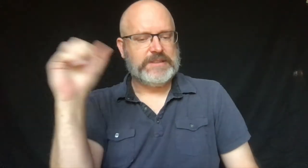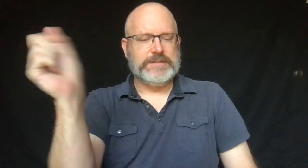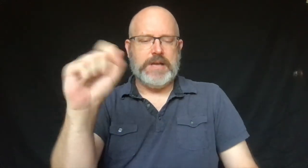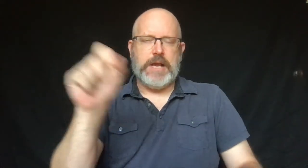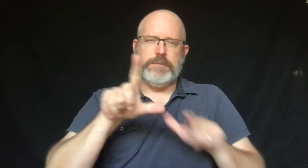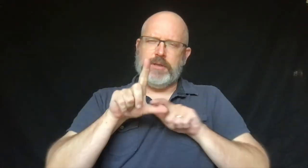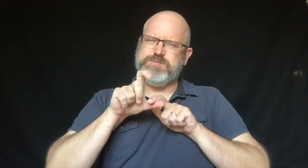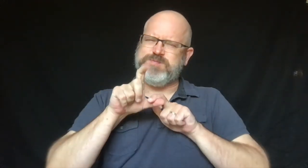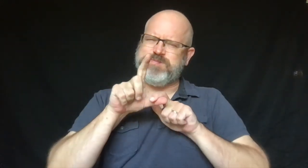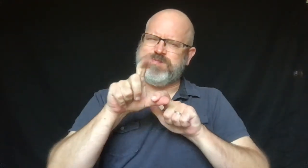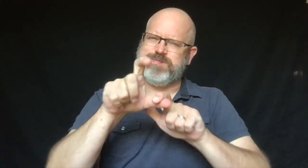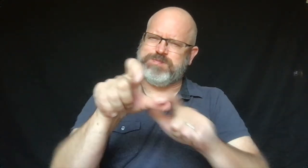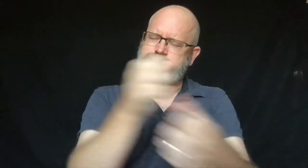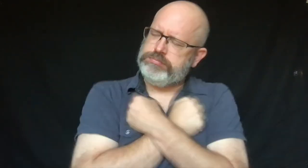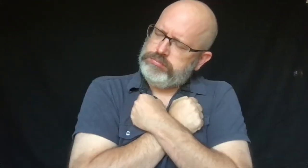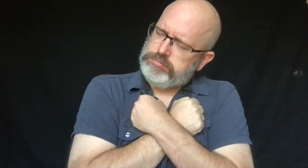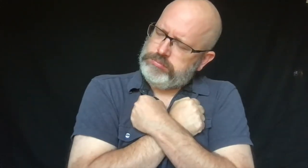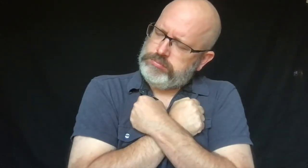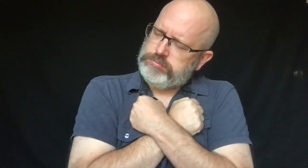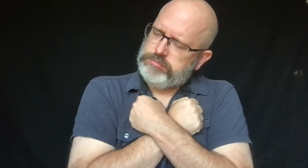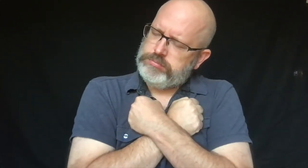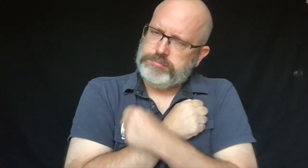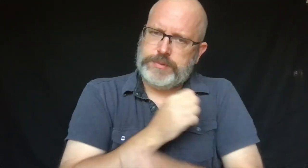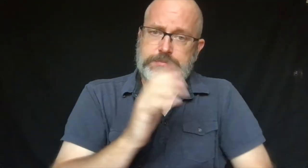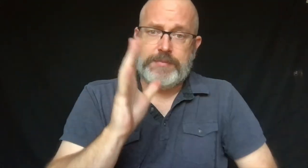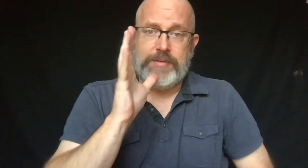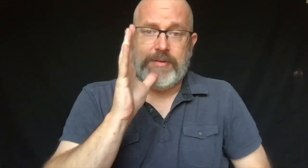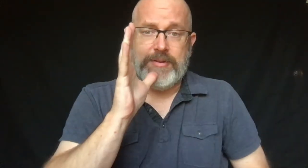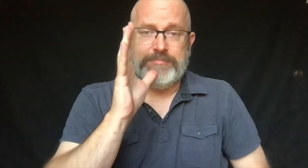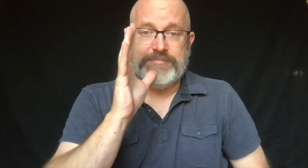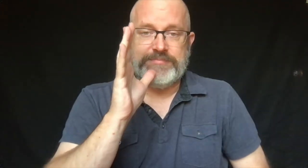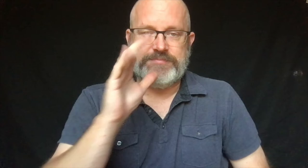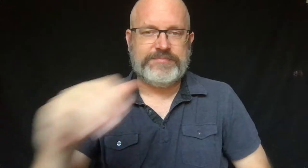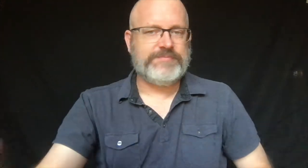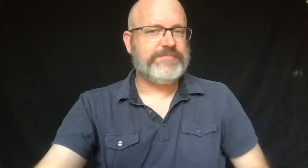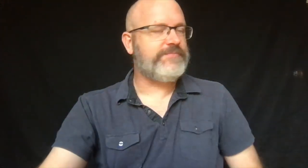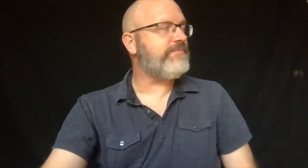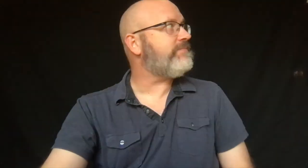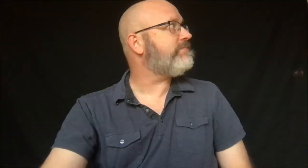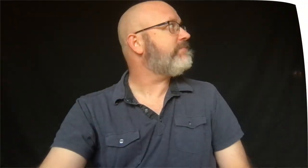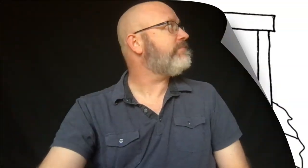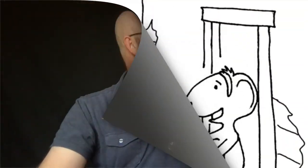When they got to their house, Sam ran to hug his mom.